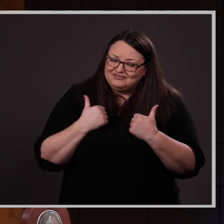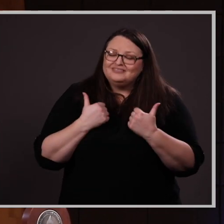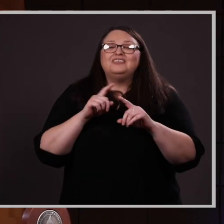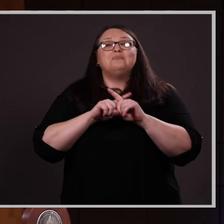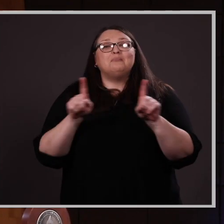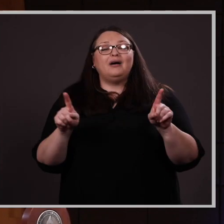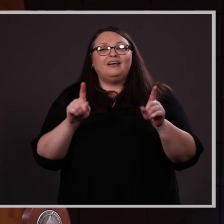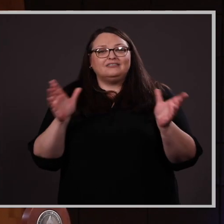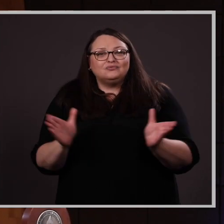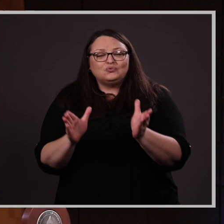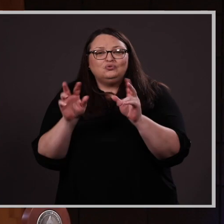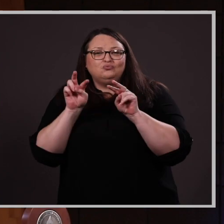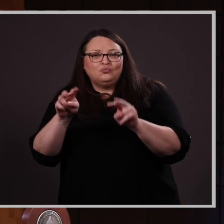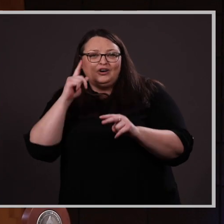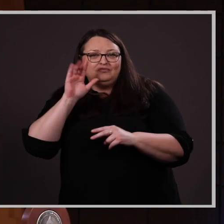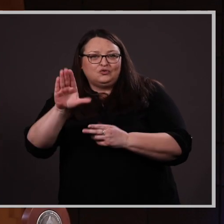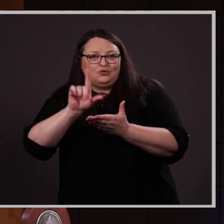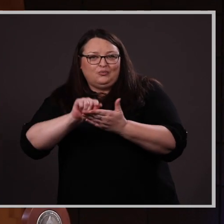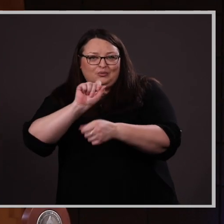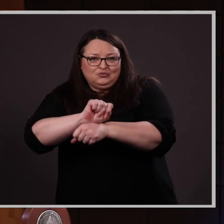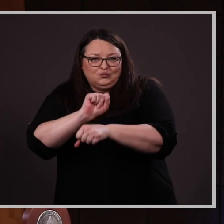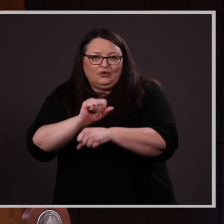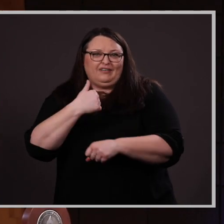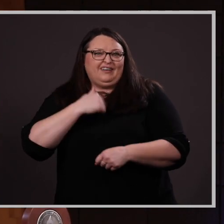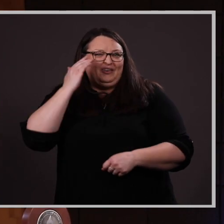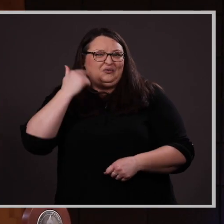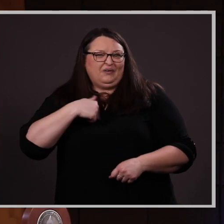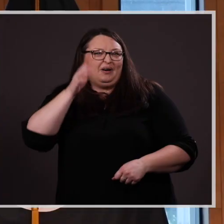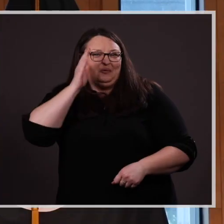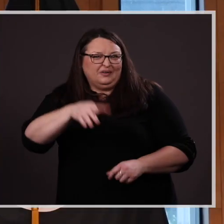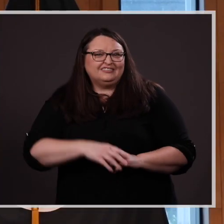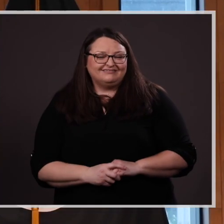you to watch for her published work---I know I will be.